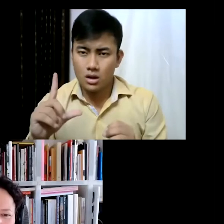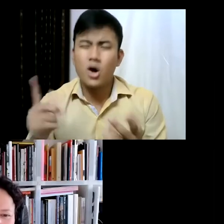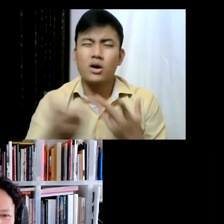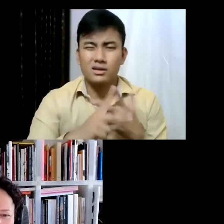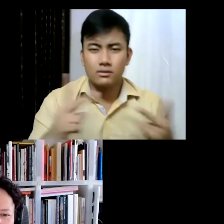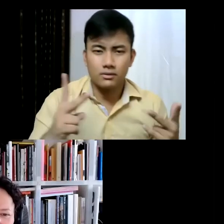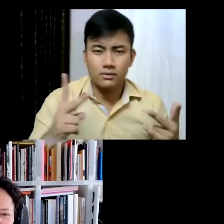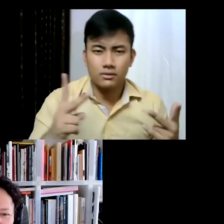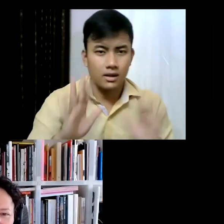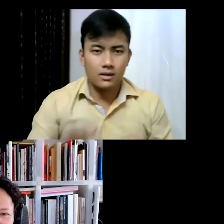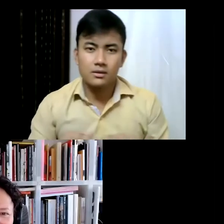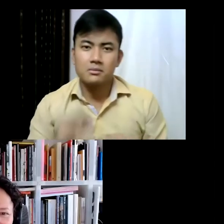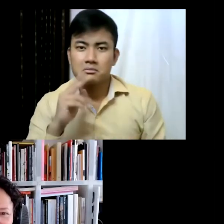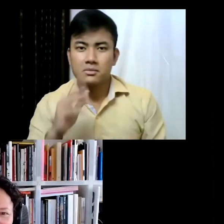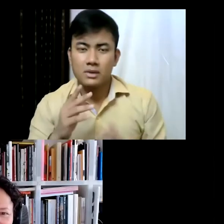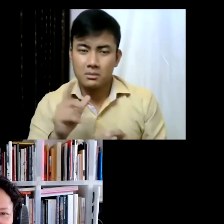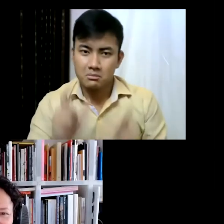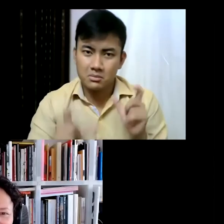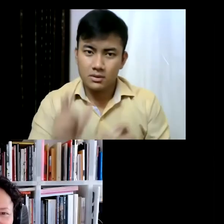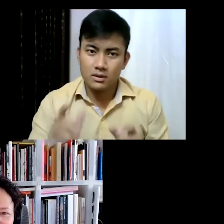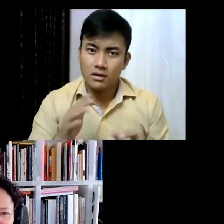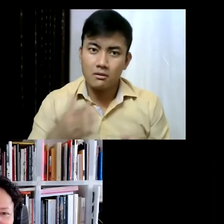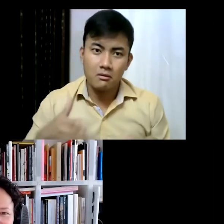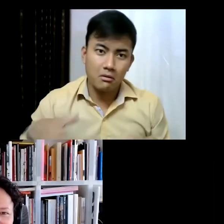yeah.... we've all been starved for art so I think it will just be wonderful to have so much